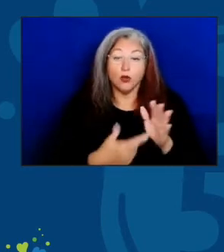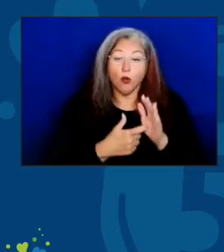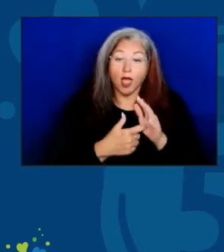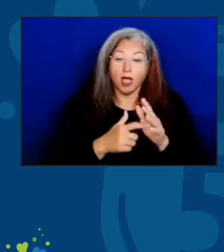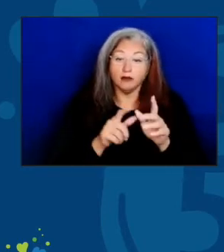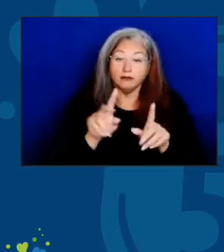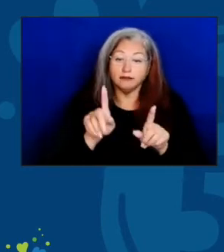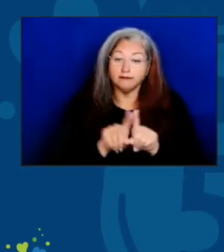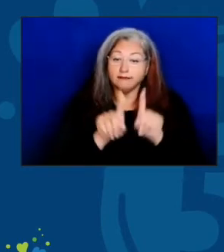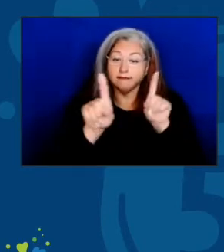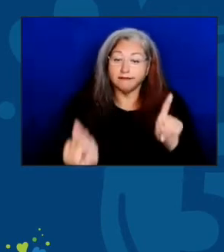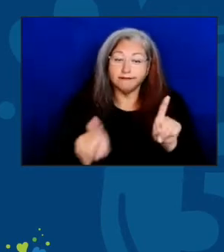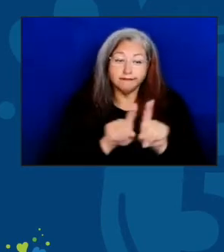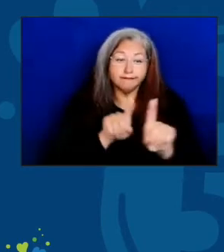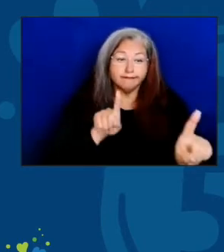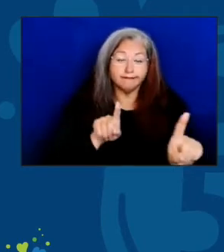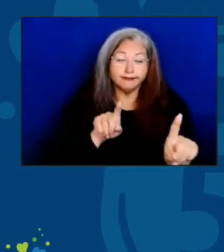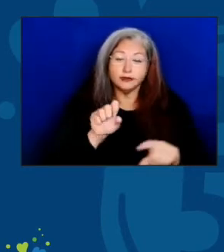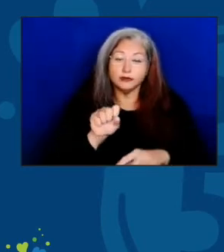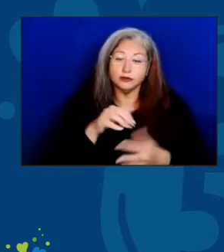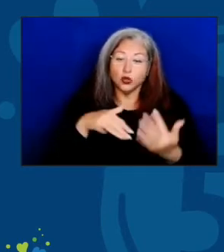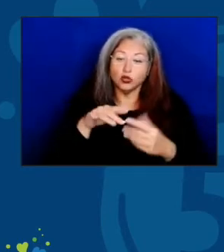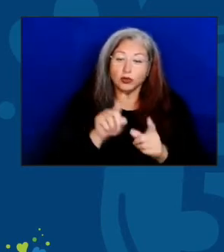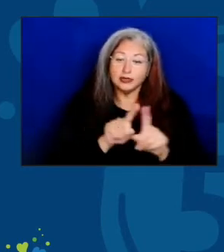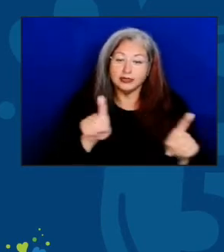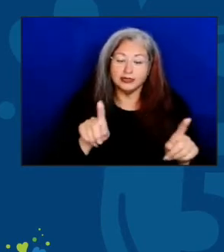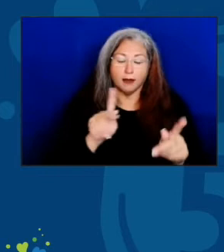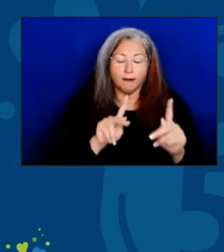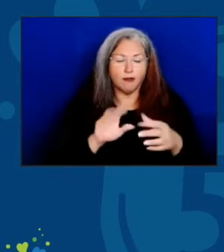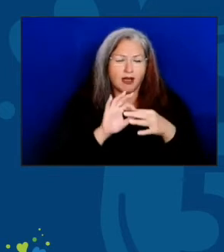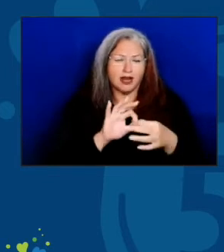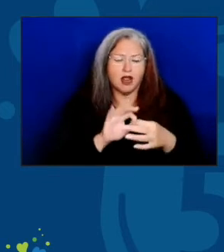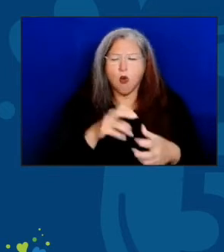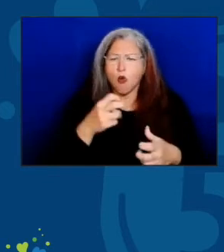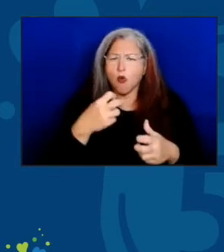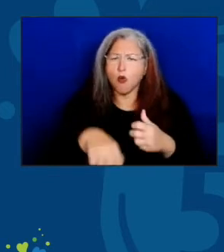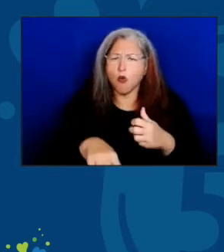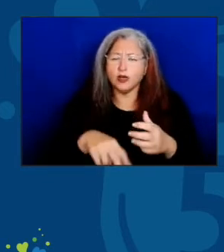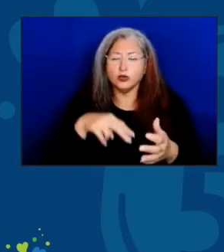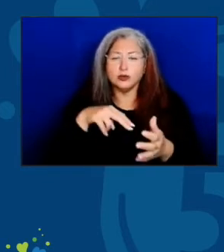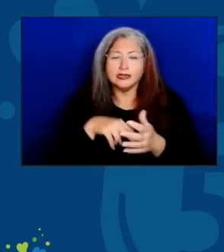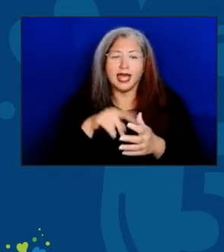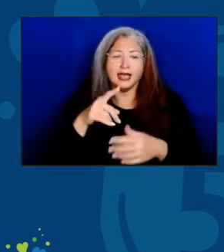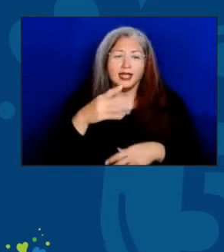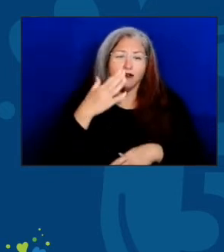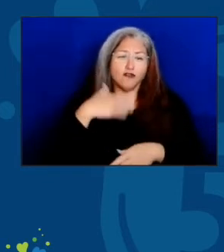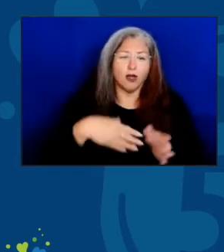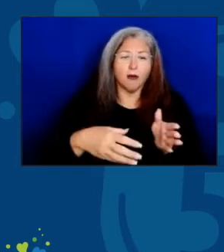to stay connected to the people we serve. Standing on porches, they took the time to chat.